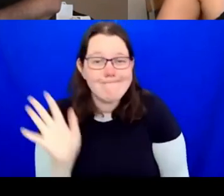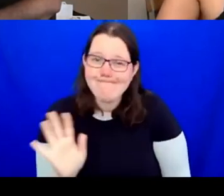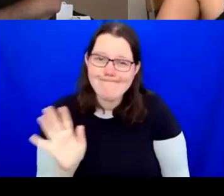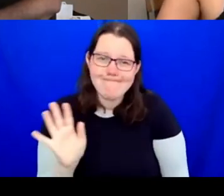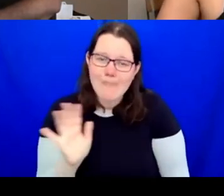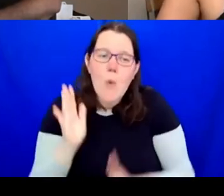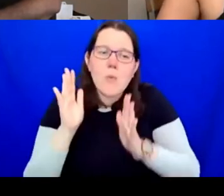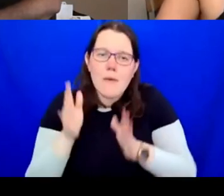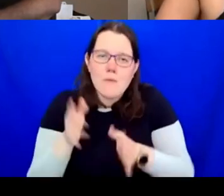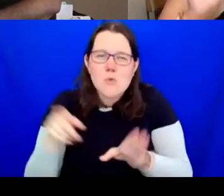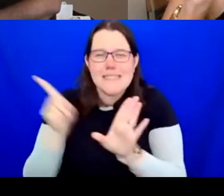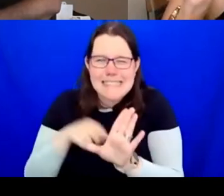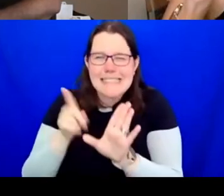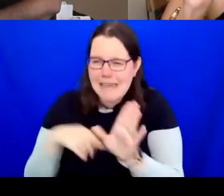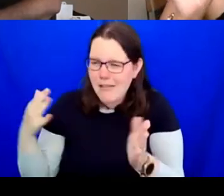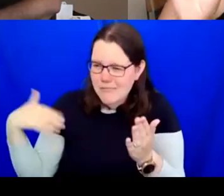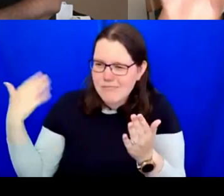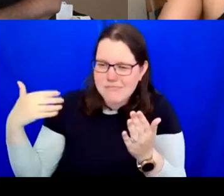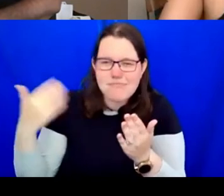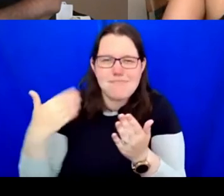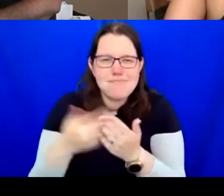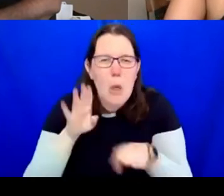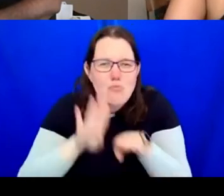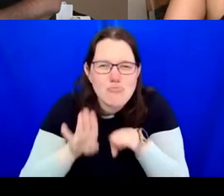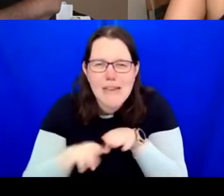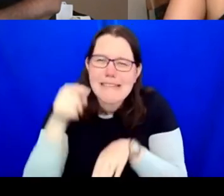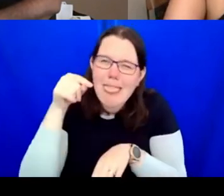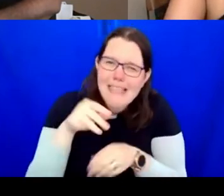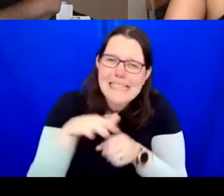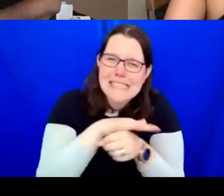because I think there is connectivity and collaboration too that goes hand in hand.